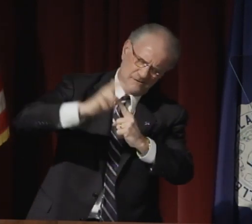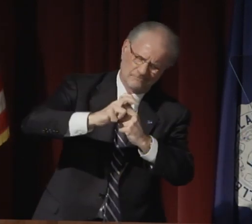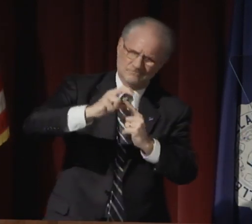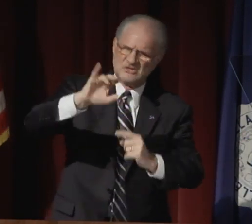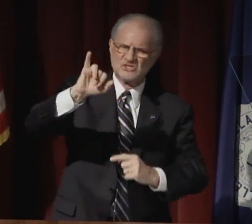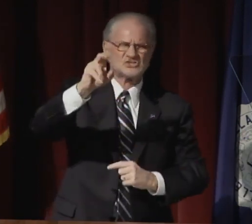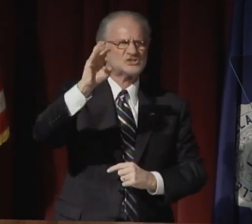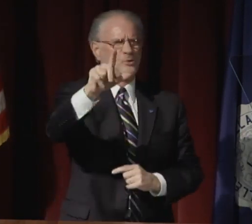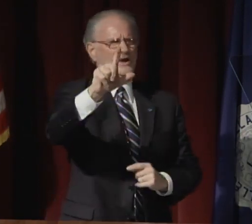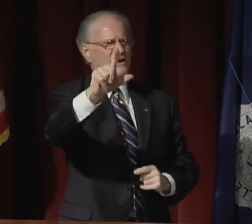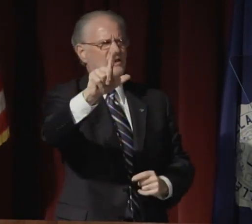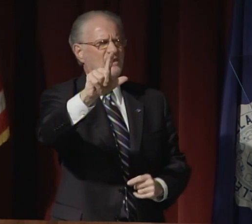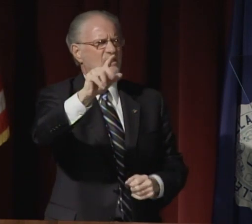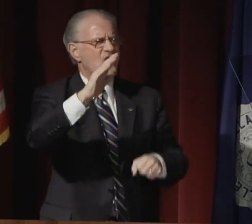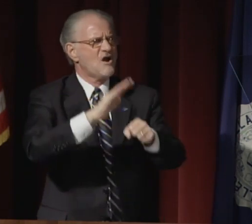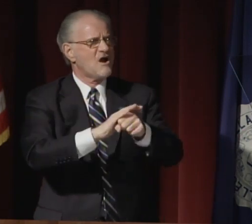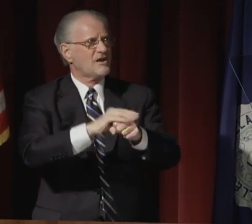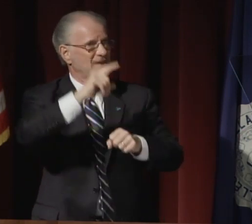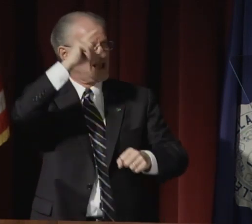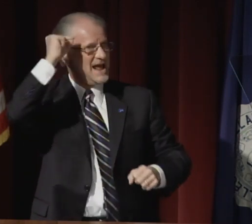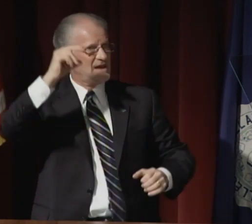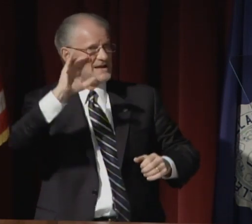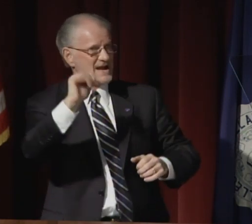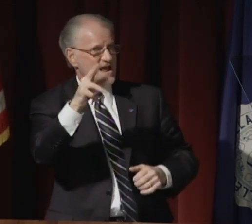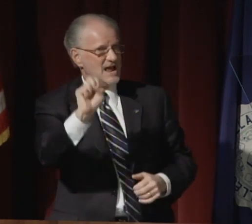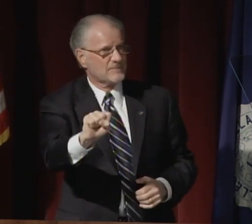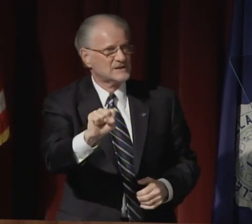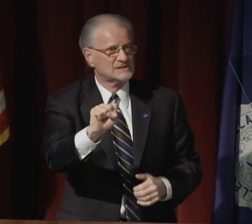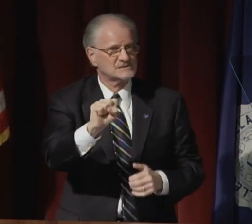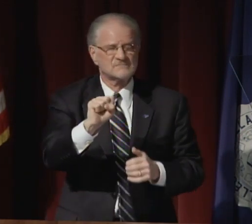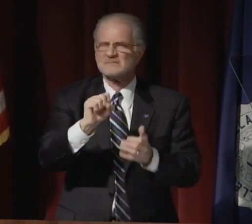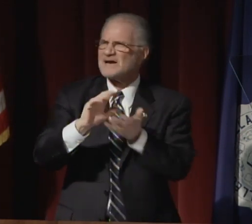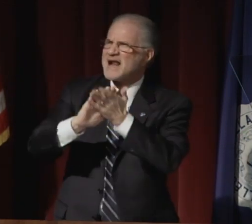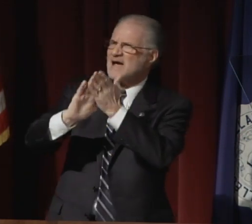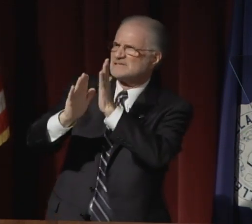with the Clerc Center Strategic Plan.